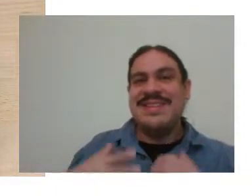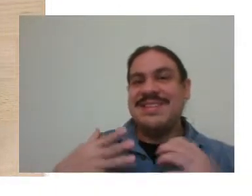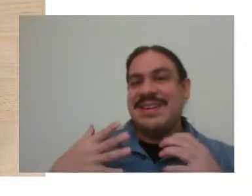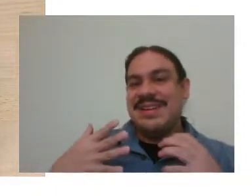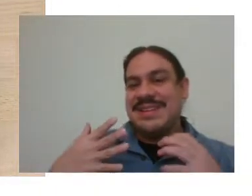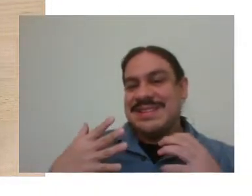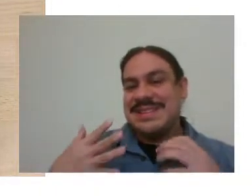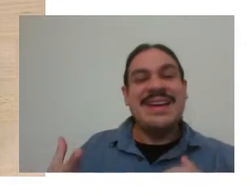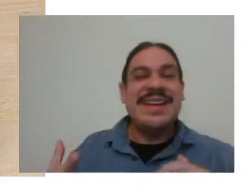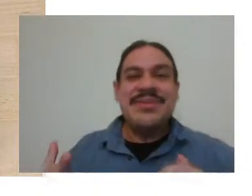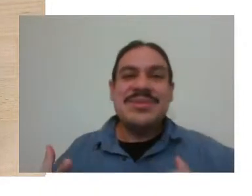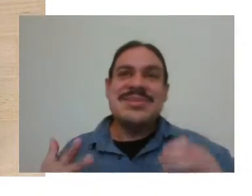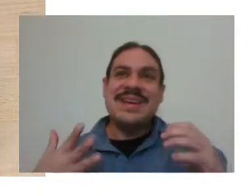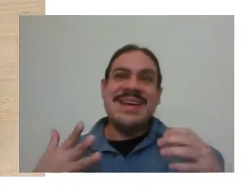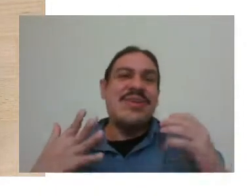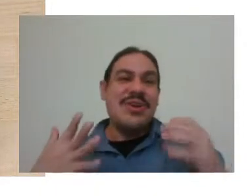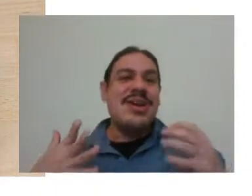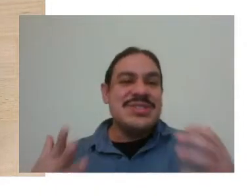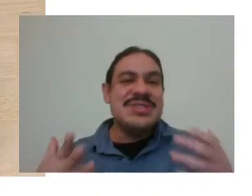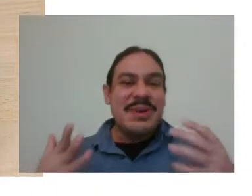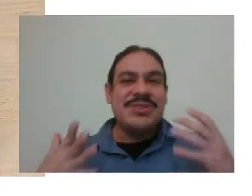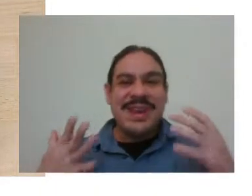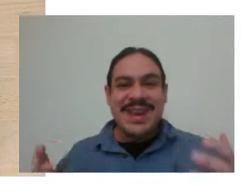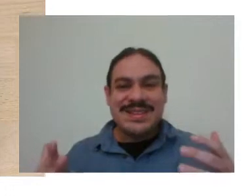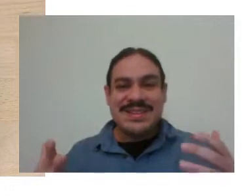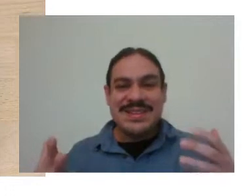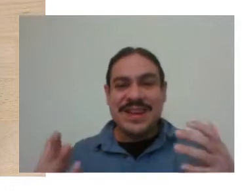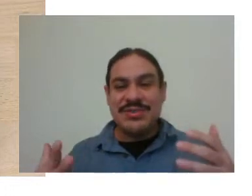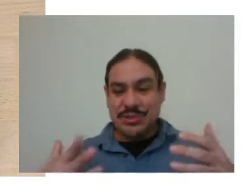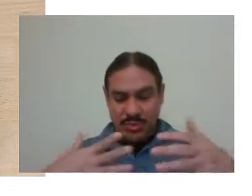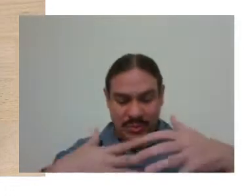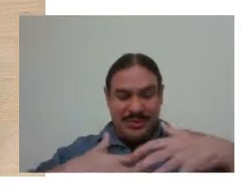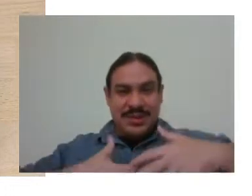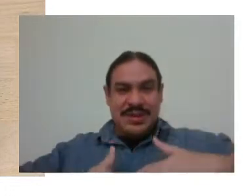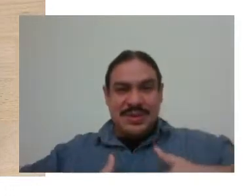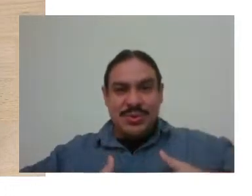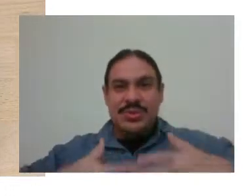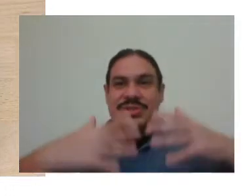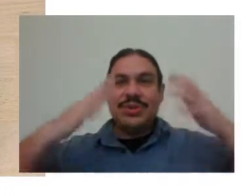Sign languages again are not just about your hands. They have to do with torso,